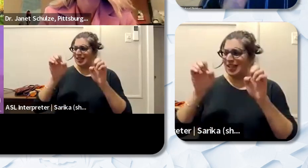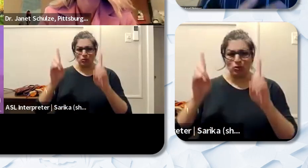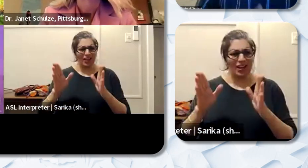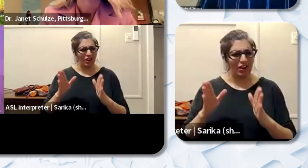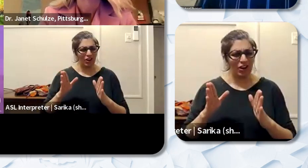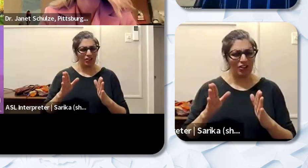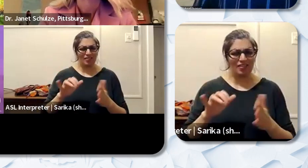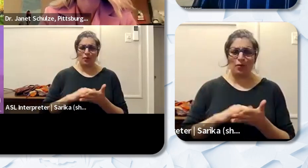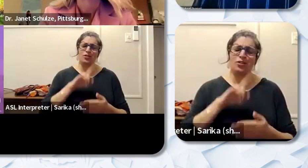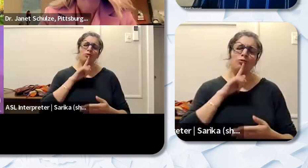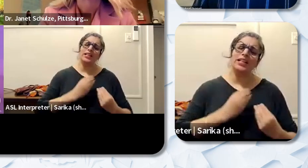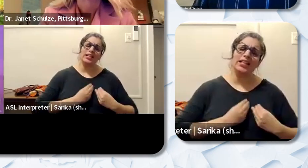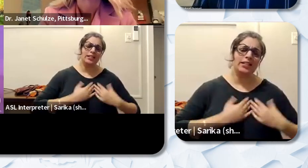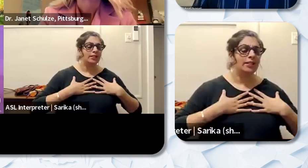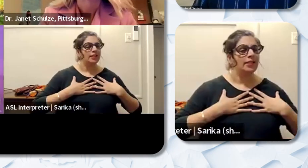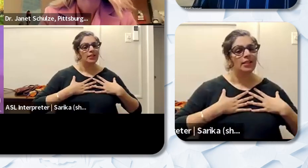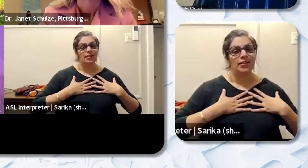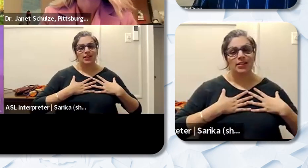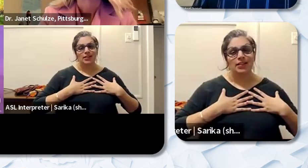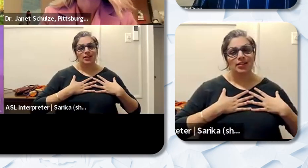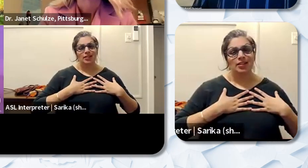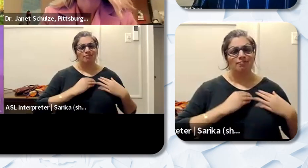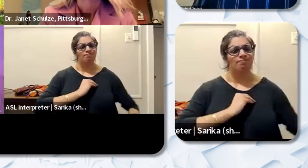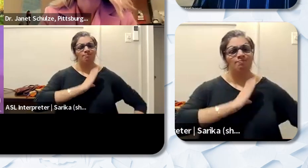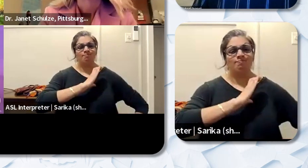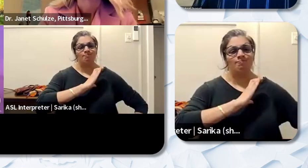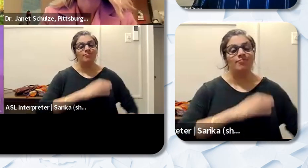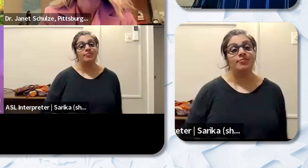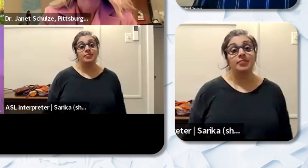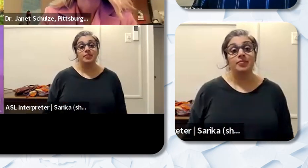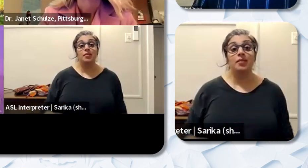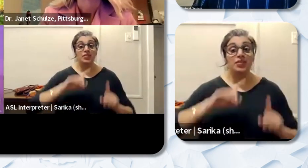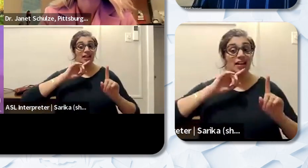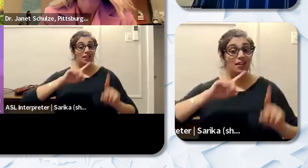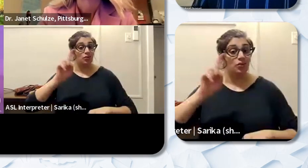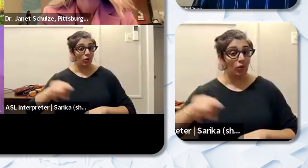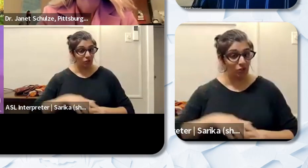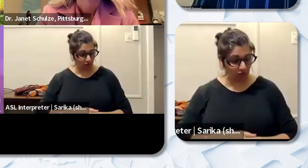really uplifting. But as far as to answer the question I think one thing that could